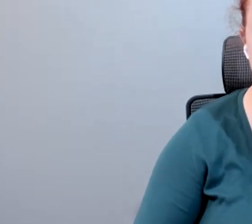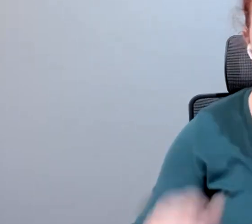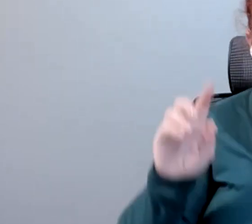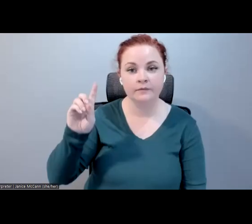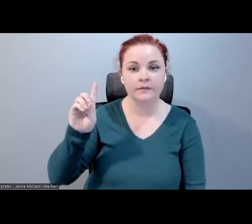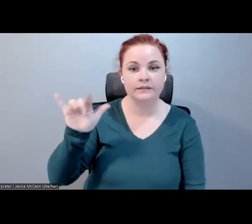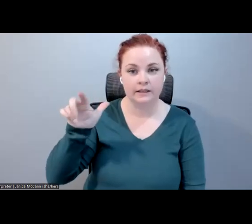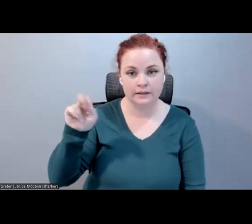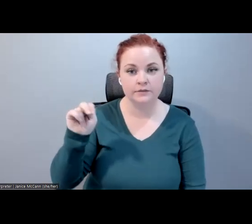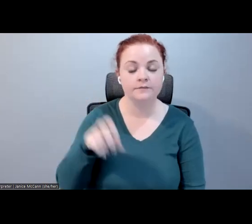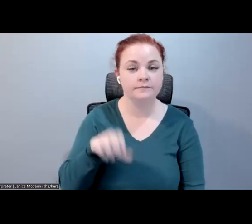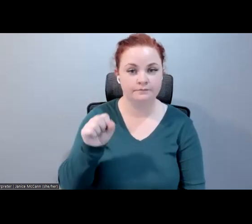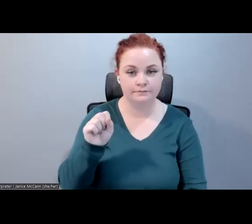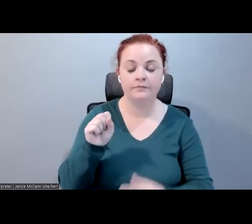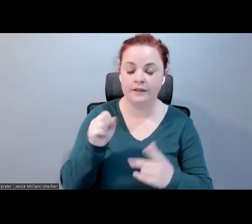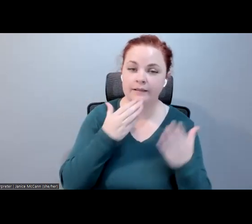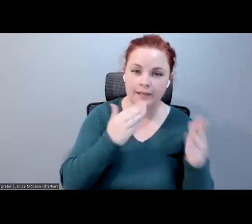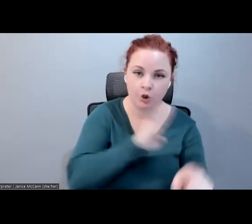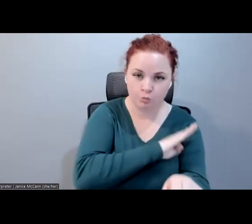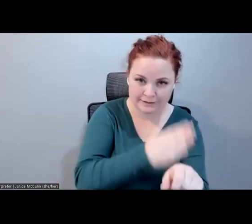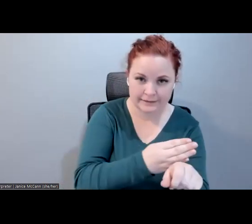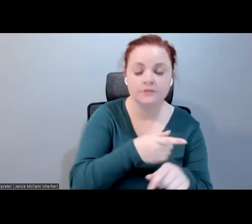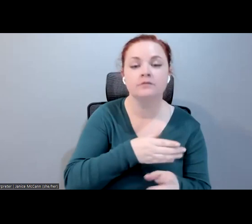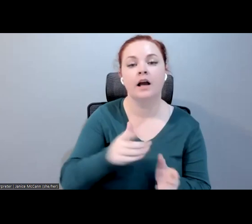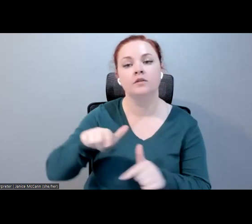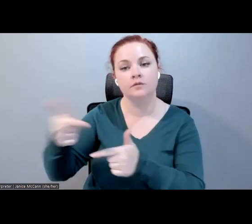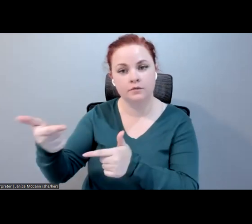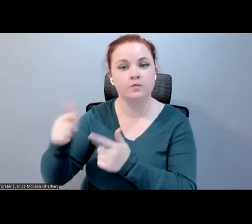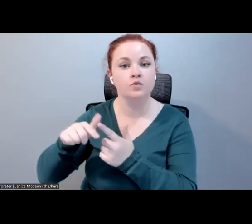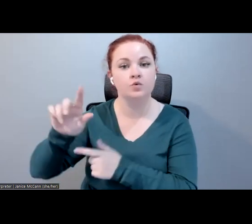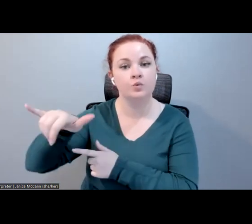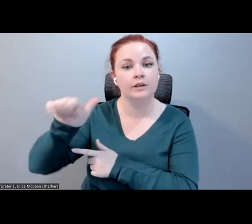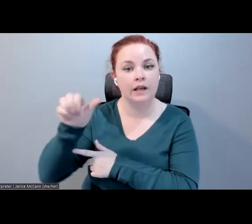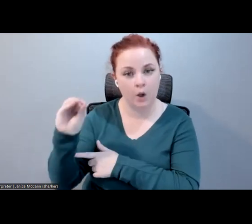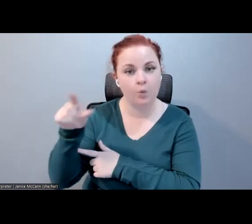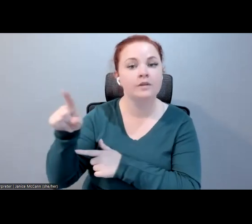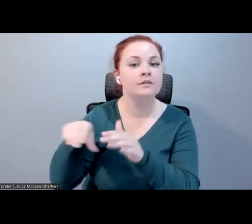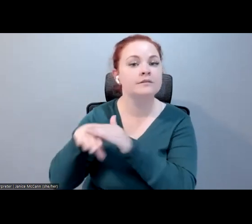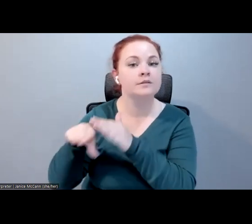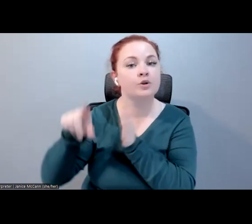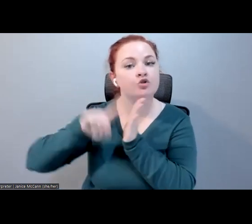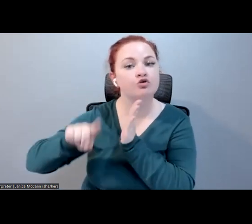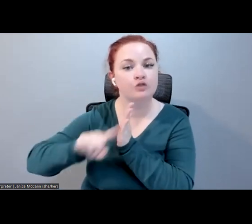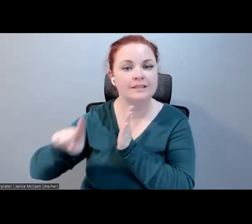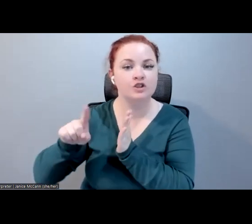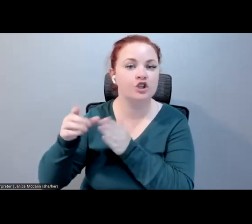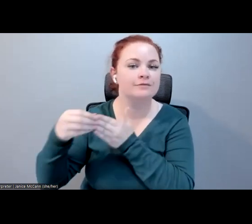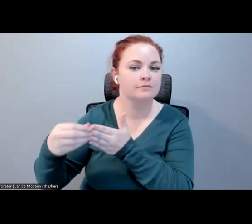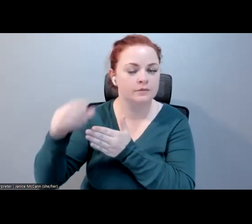it over to Yao Ding, the accessibility research lead at Meta. He's in the central accessibility team focusing on